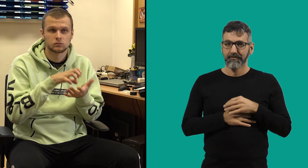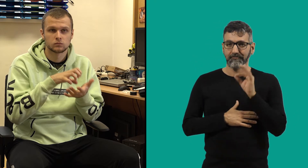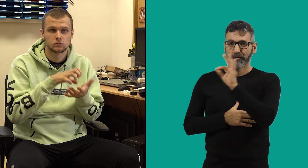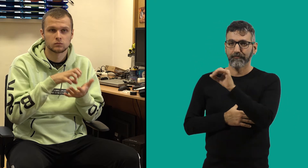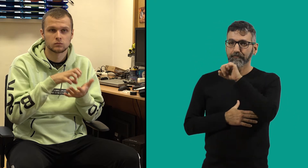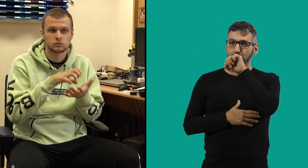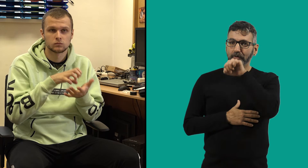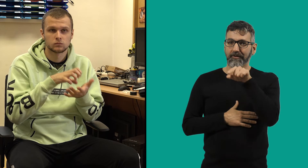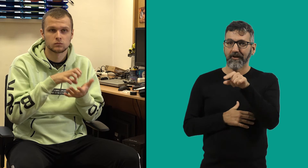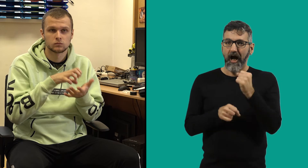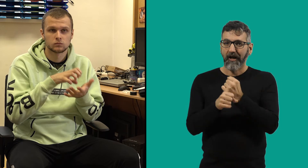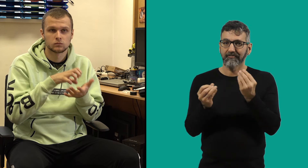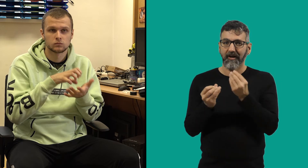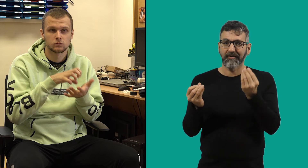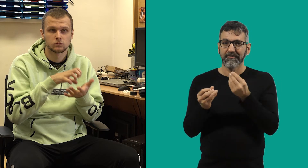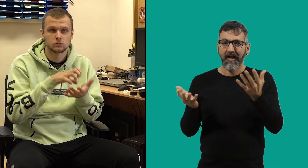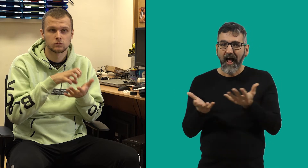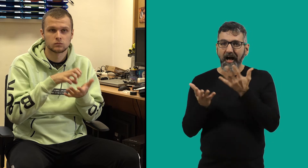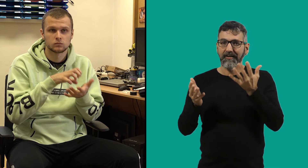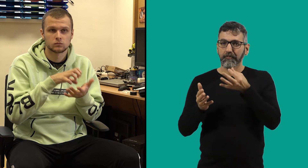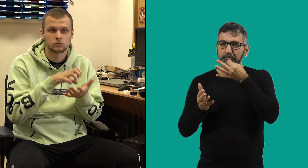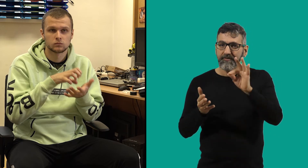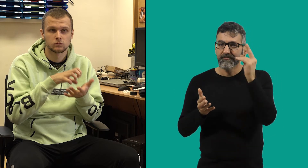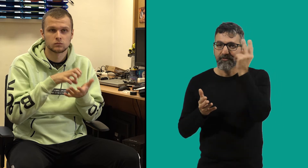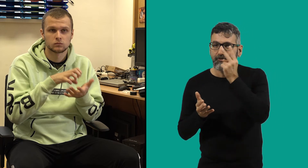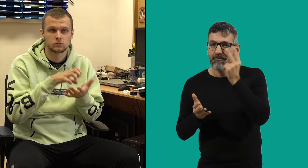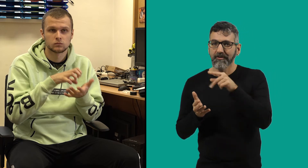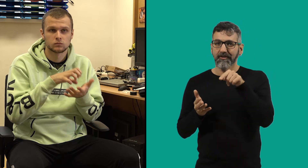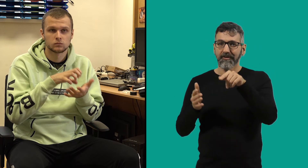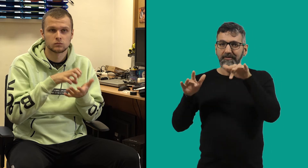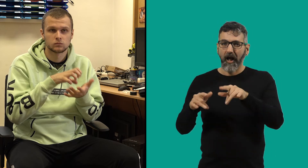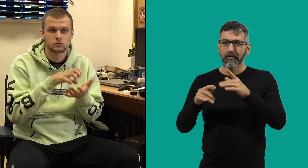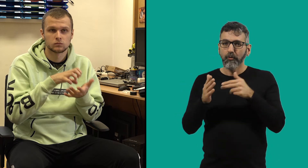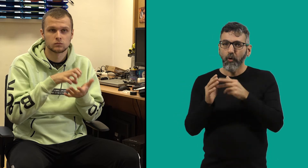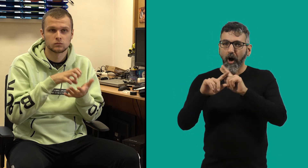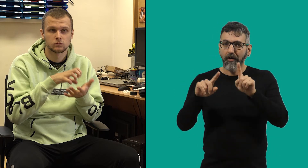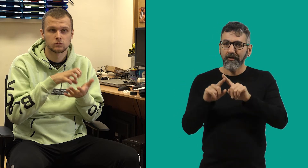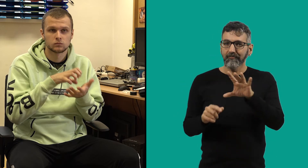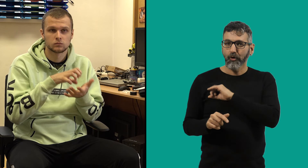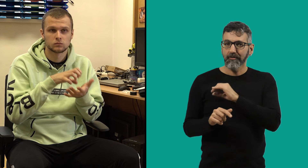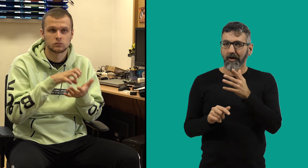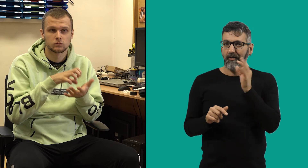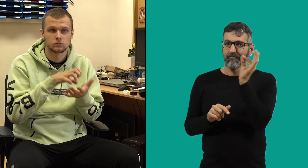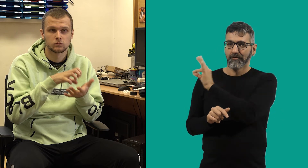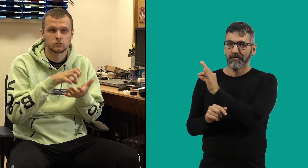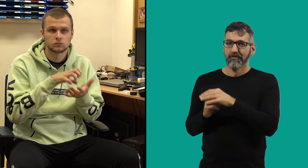For him, hardware is a little easier and more understandable, and it offers another advantage.